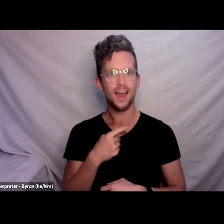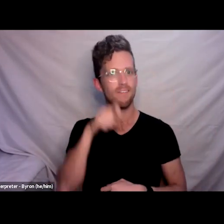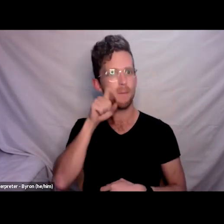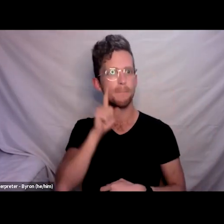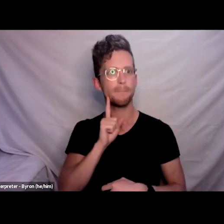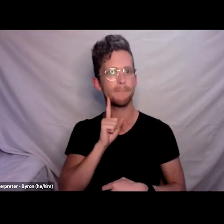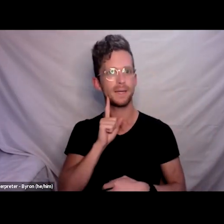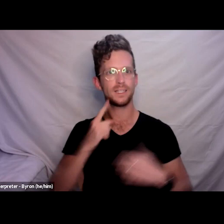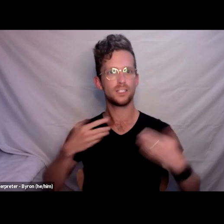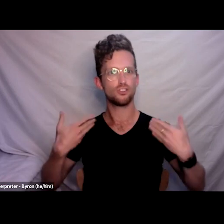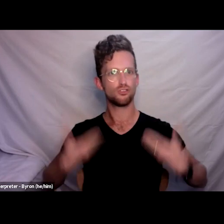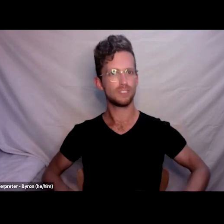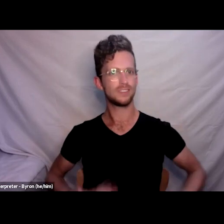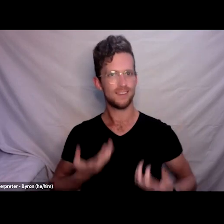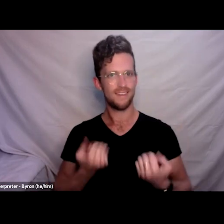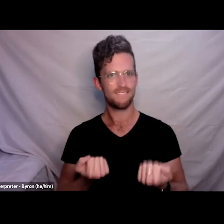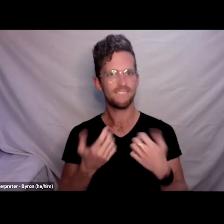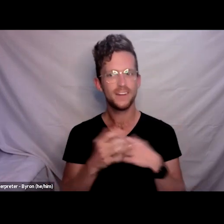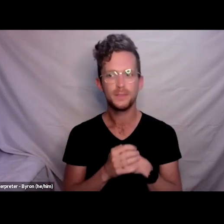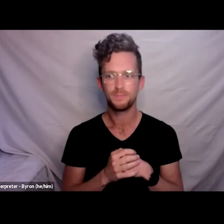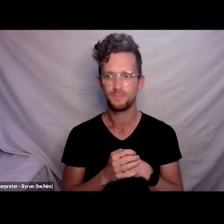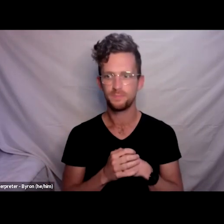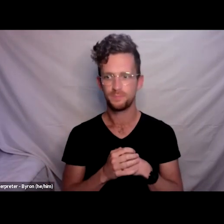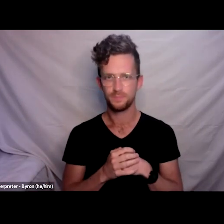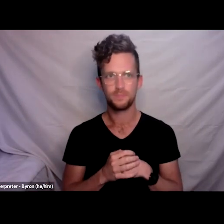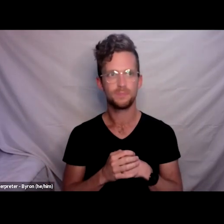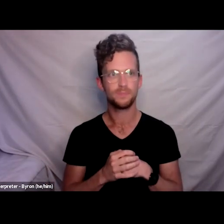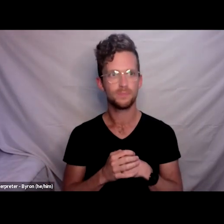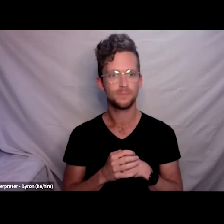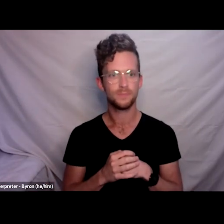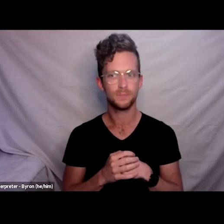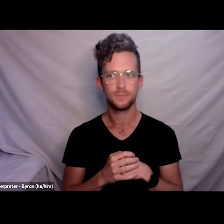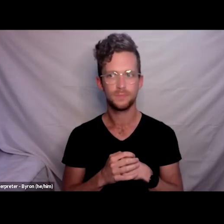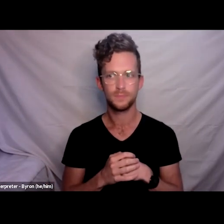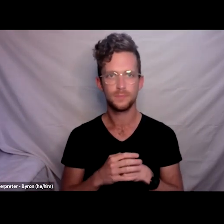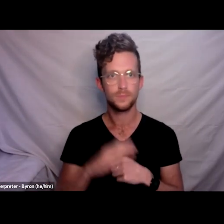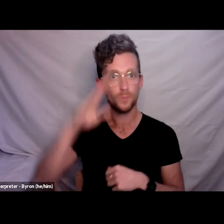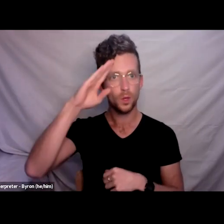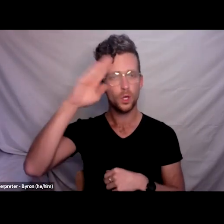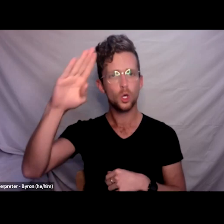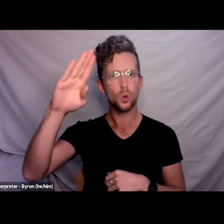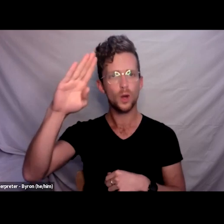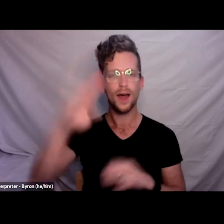Thank you. Kia ora koutou katoa Mary Roberts tōku ingoa.